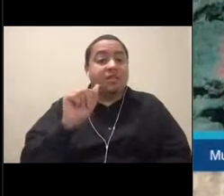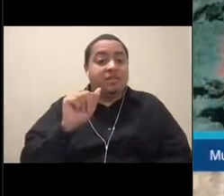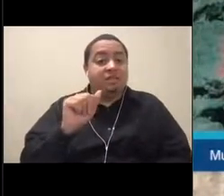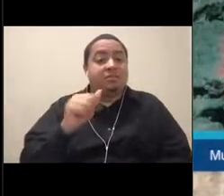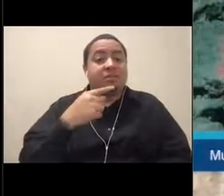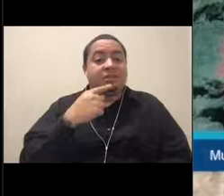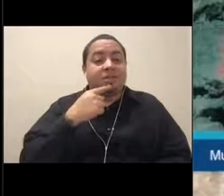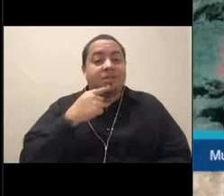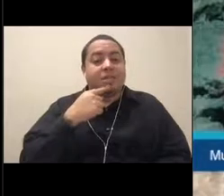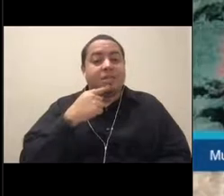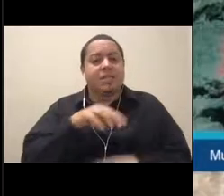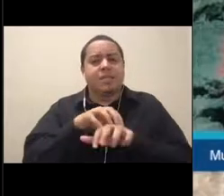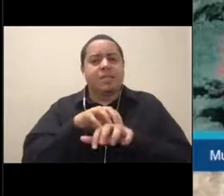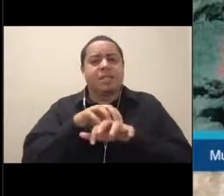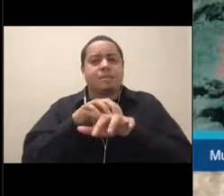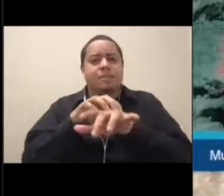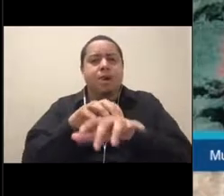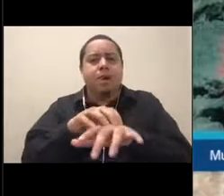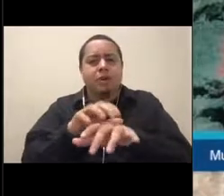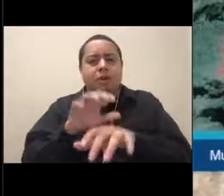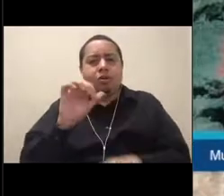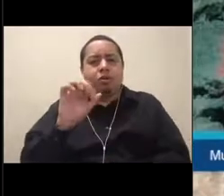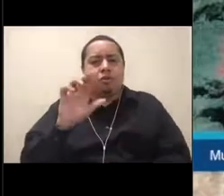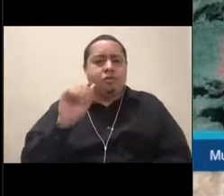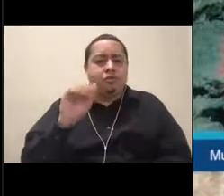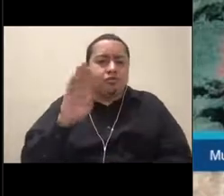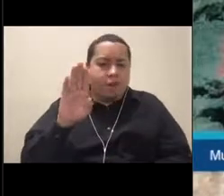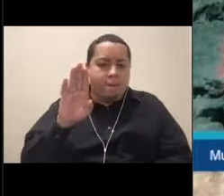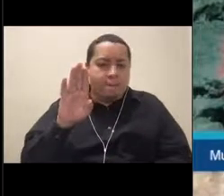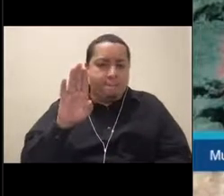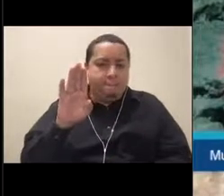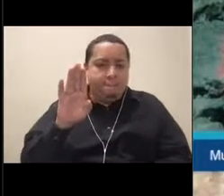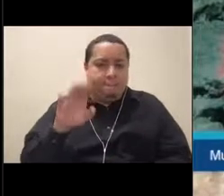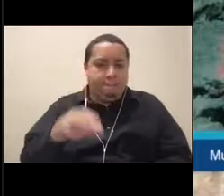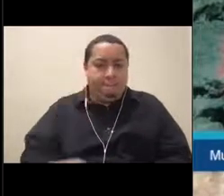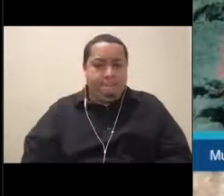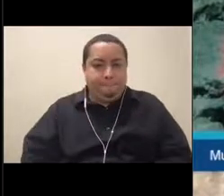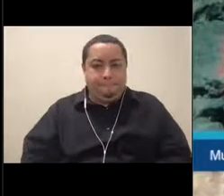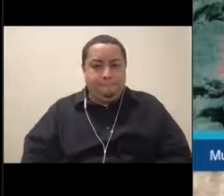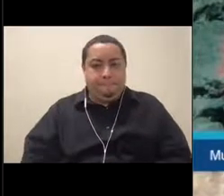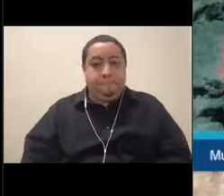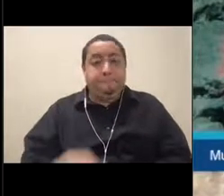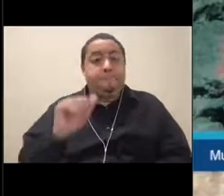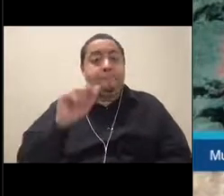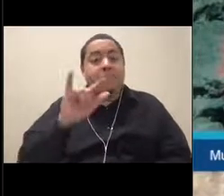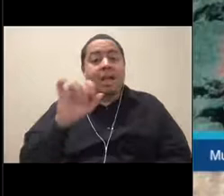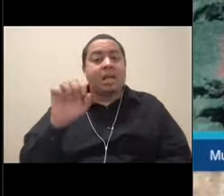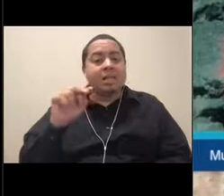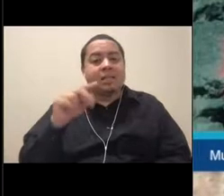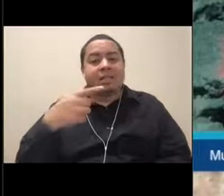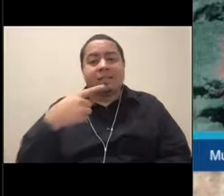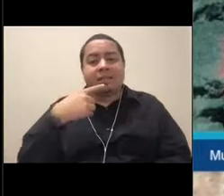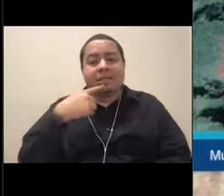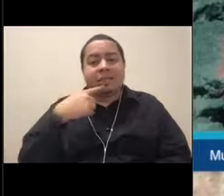And let's see, everyone, Alison says a rockfish on the other one,